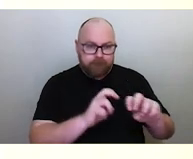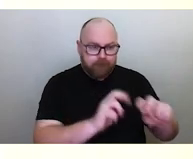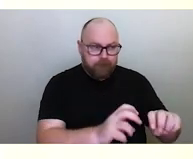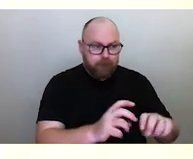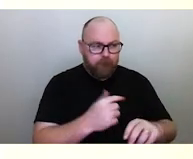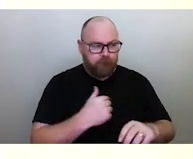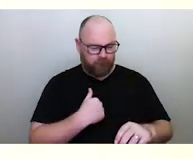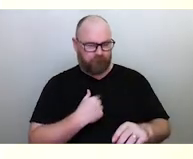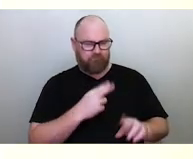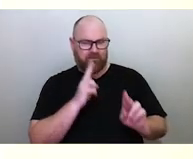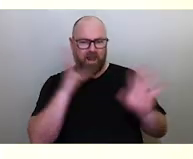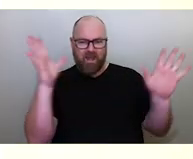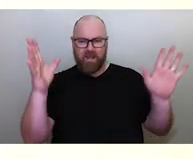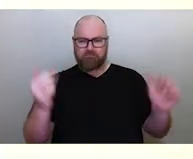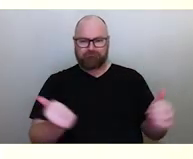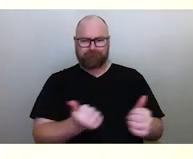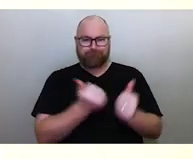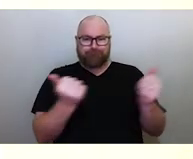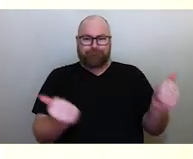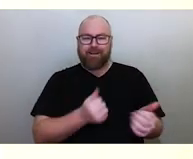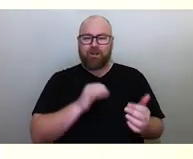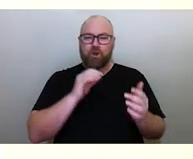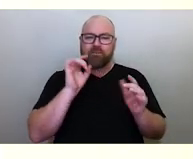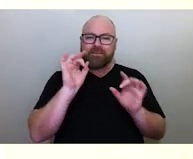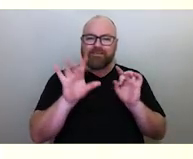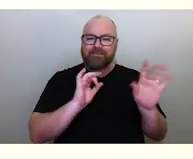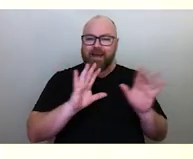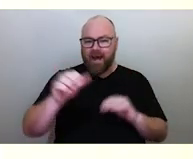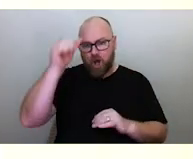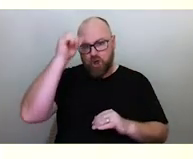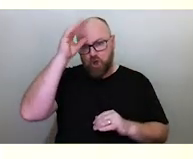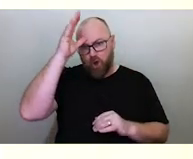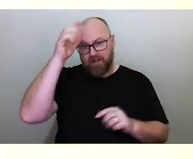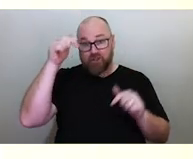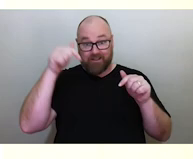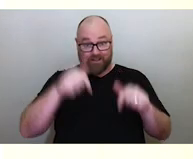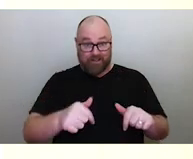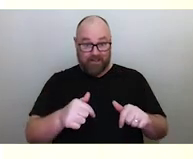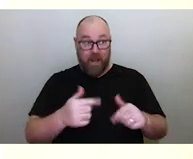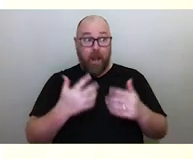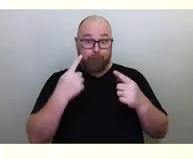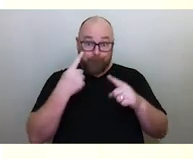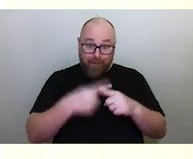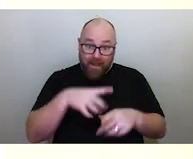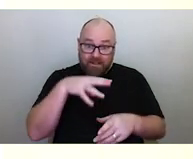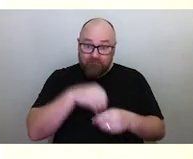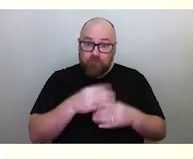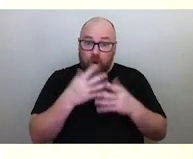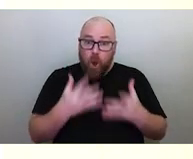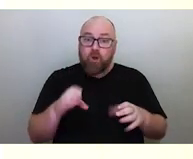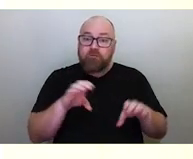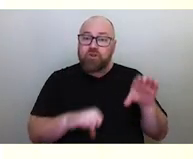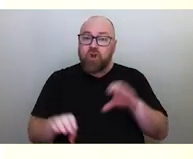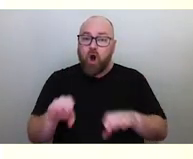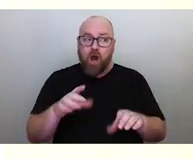there is a wealth of star knowledge here that contains a tremendous degree of science that simply has not been recognised.